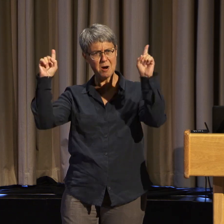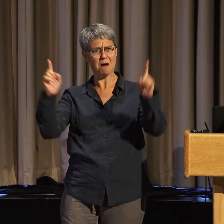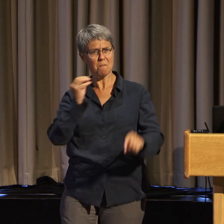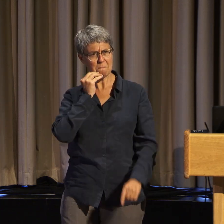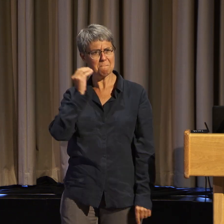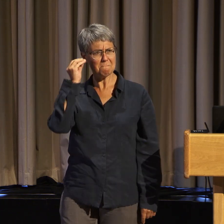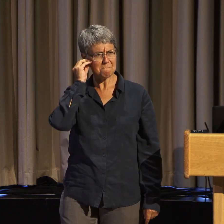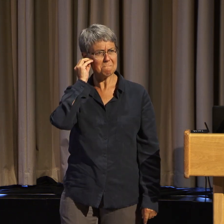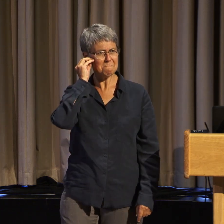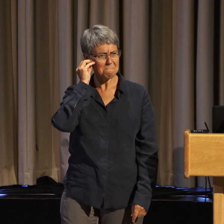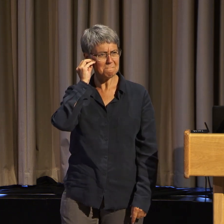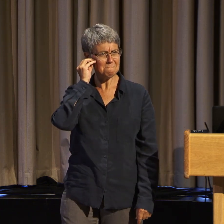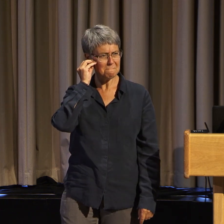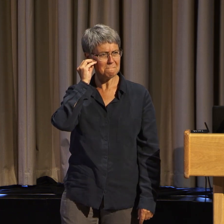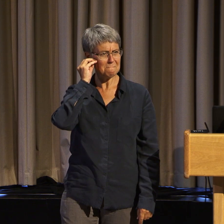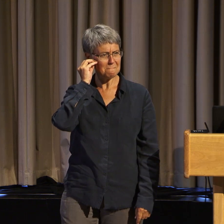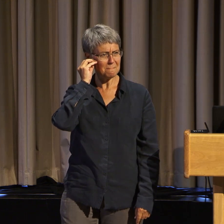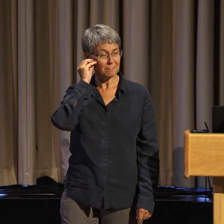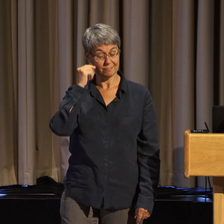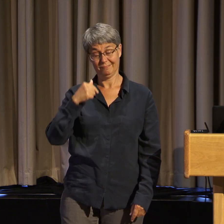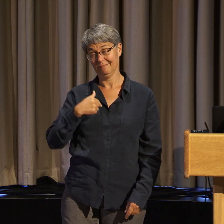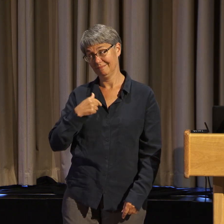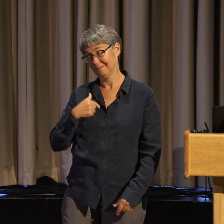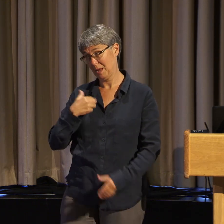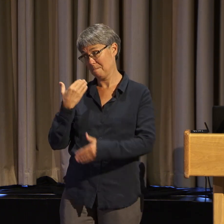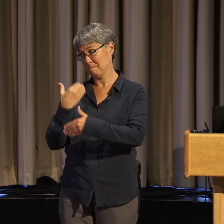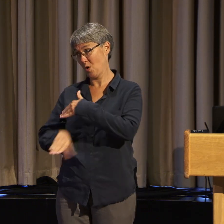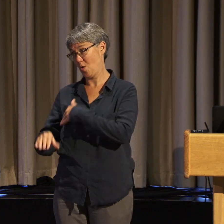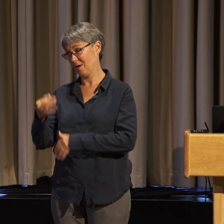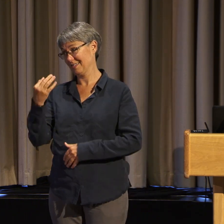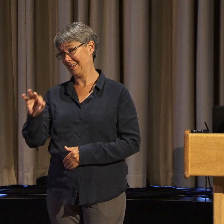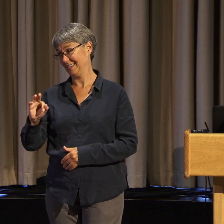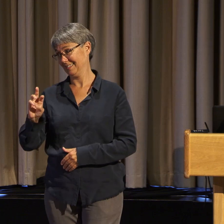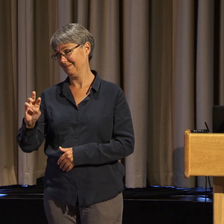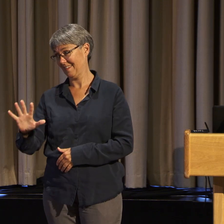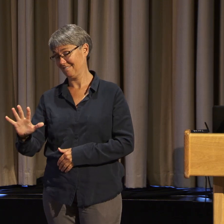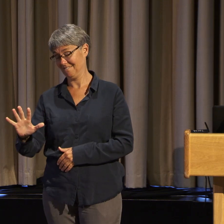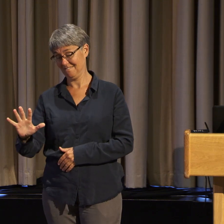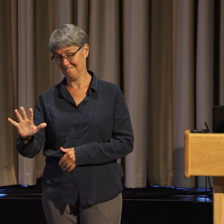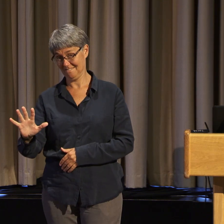You see, because I was born in 1965,